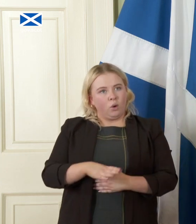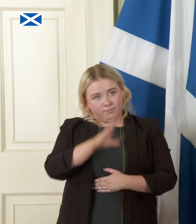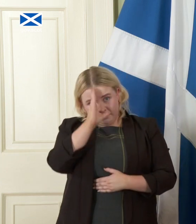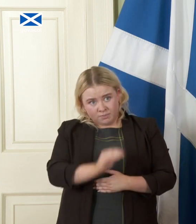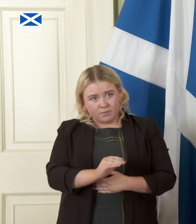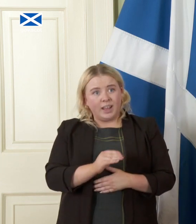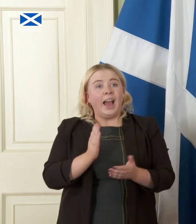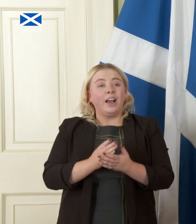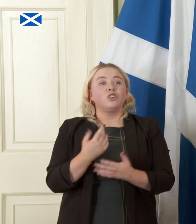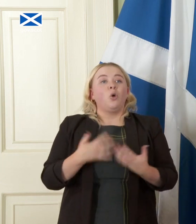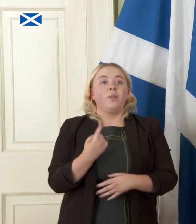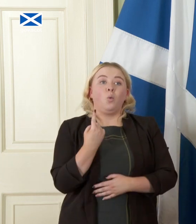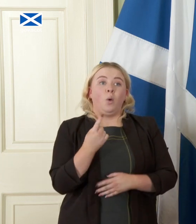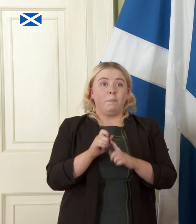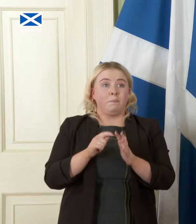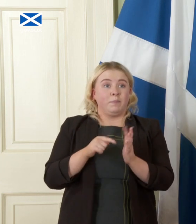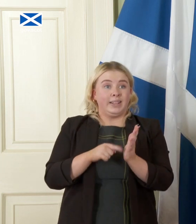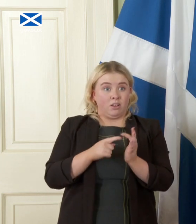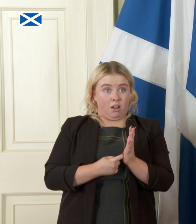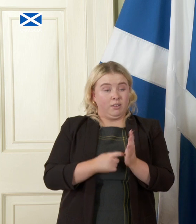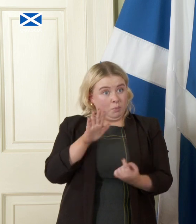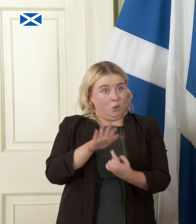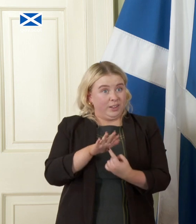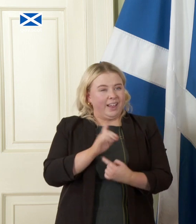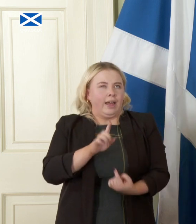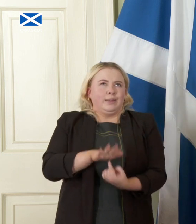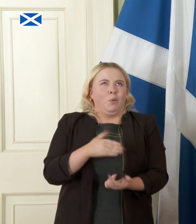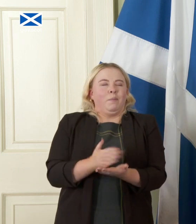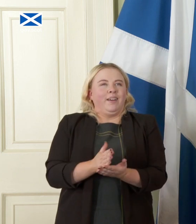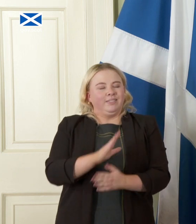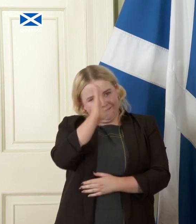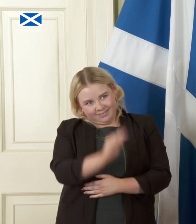actually only one Peter that matters to me which I think is the important thing to say